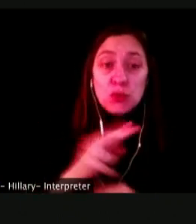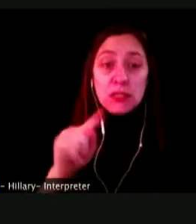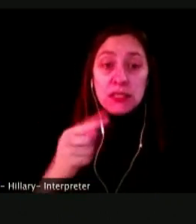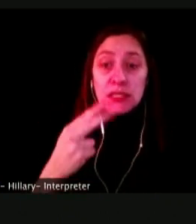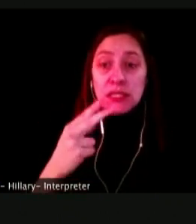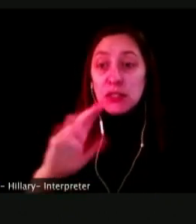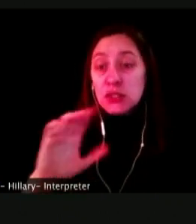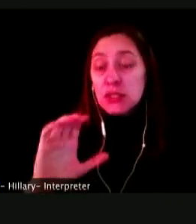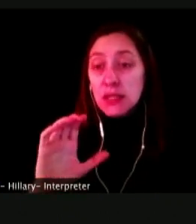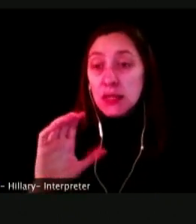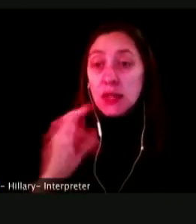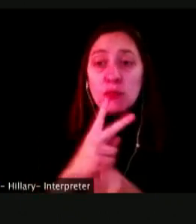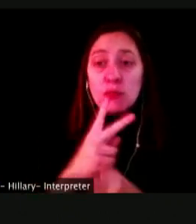PRODUCTS.